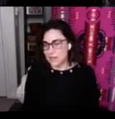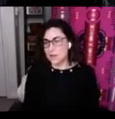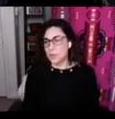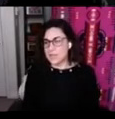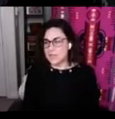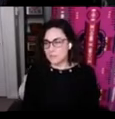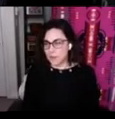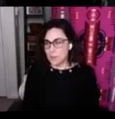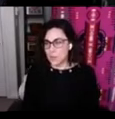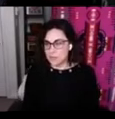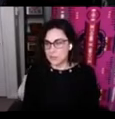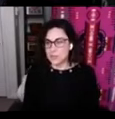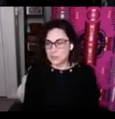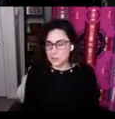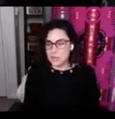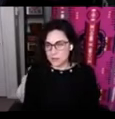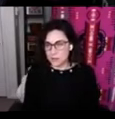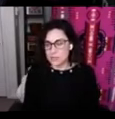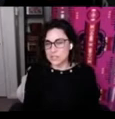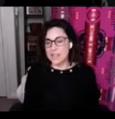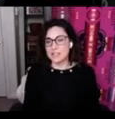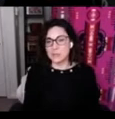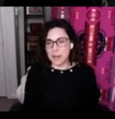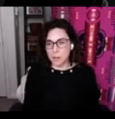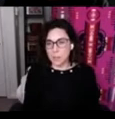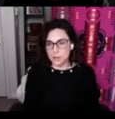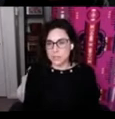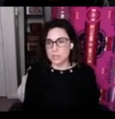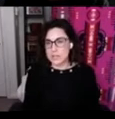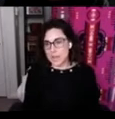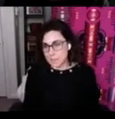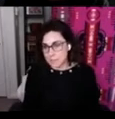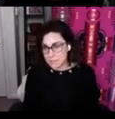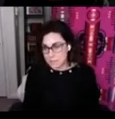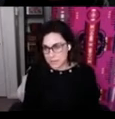we need to find ways to include adults and to help adults to become speakers